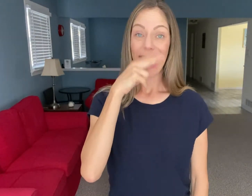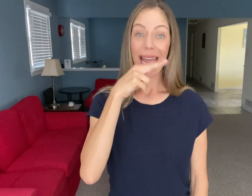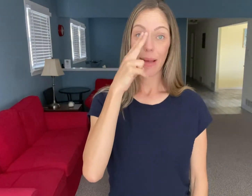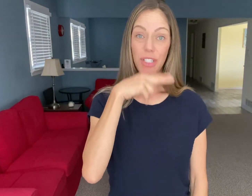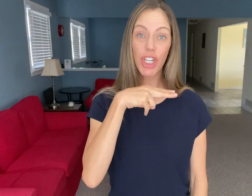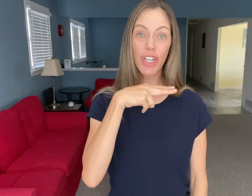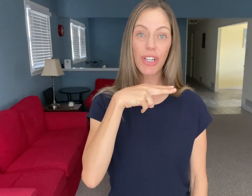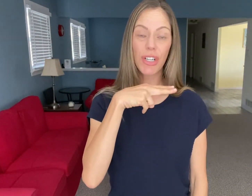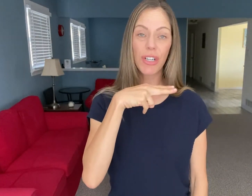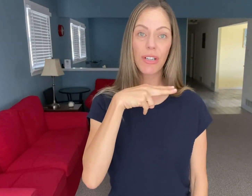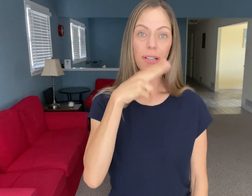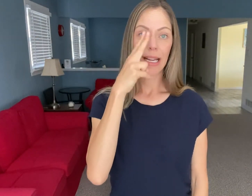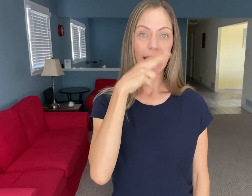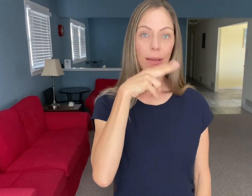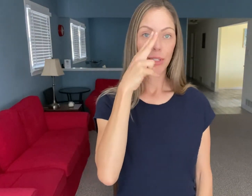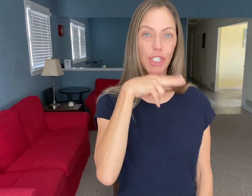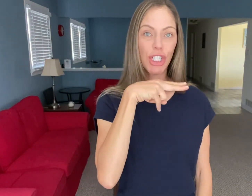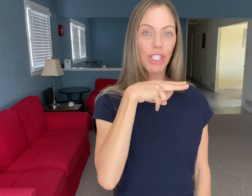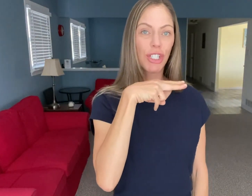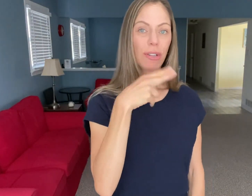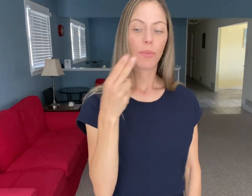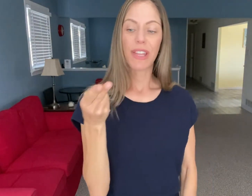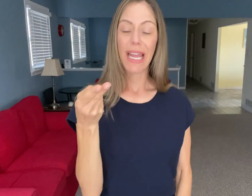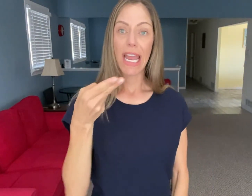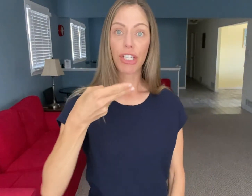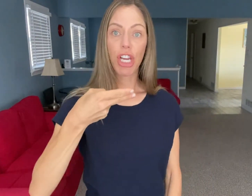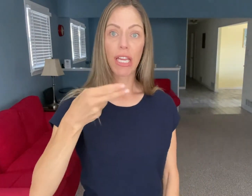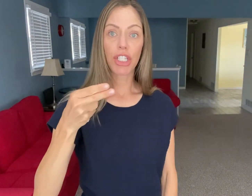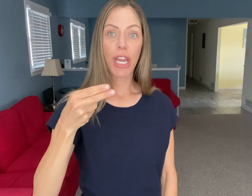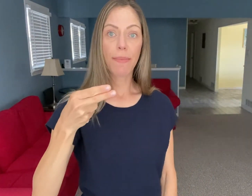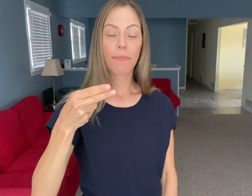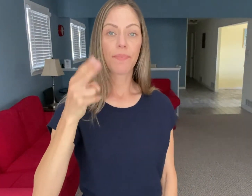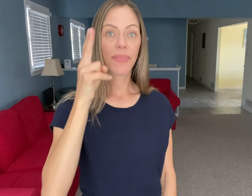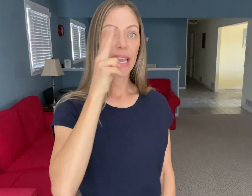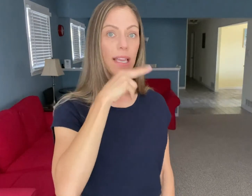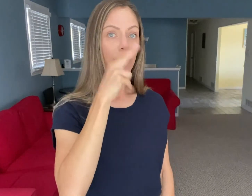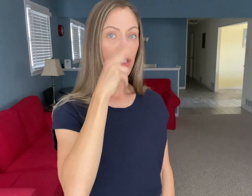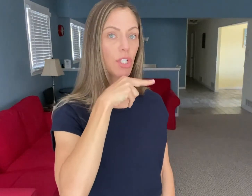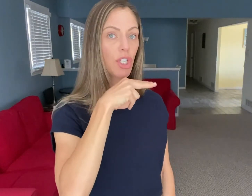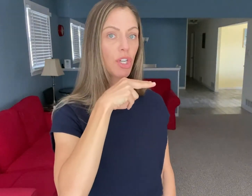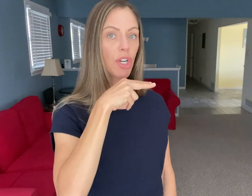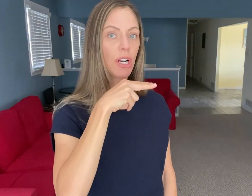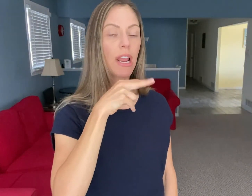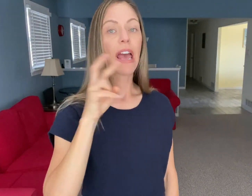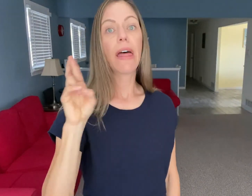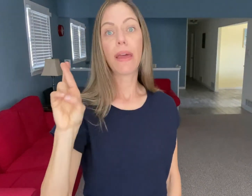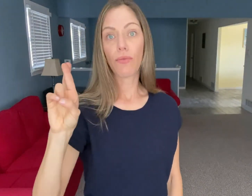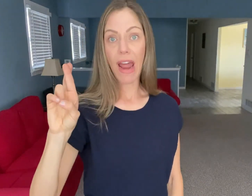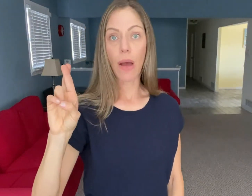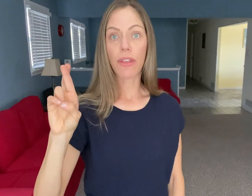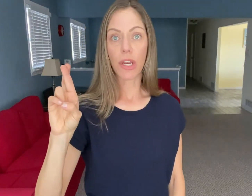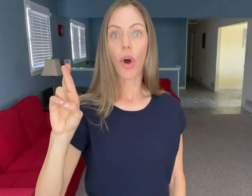"Hamster" With an "H" handshape and then "rat" with an "R"